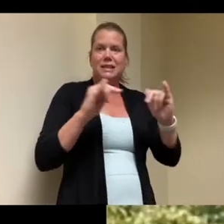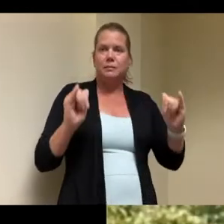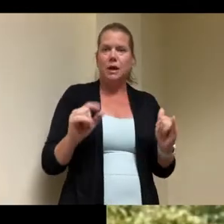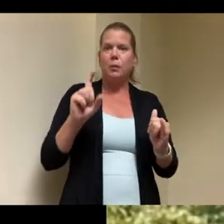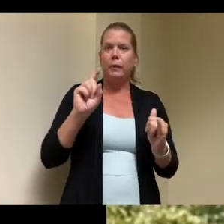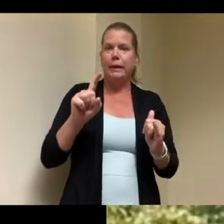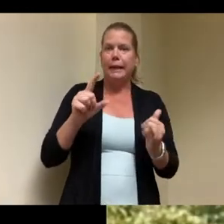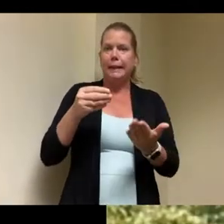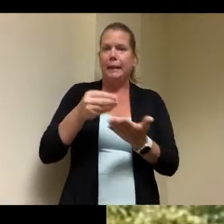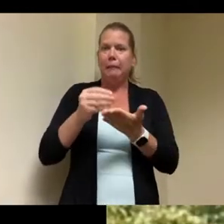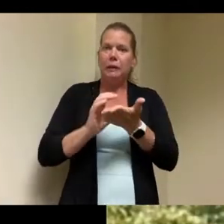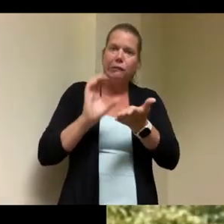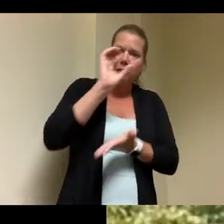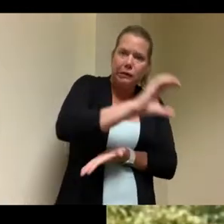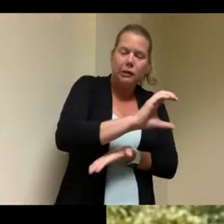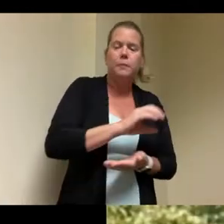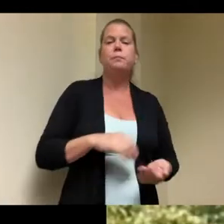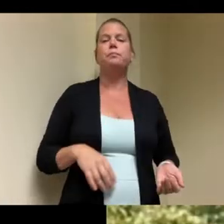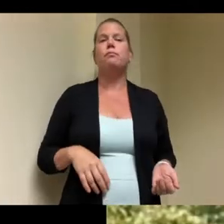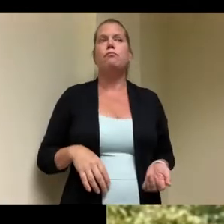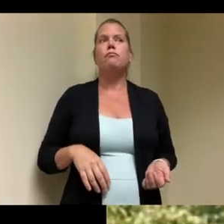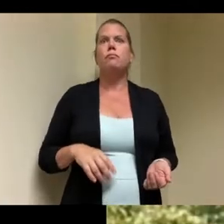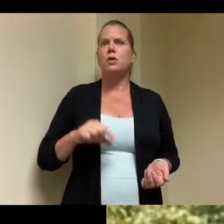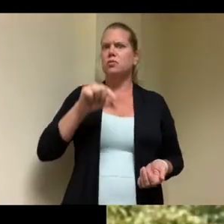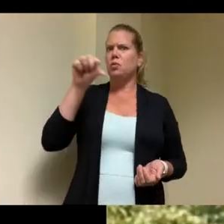really important and something that we want to have as a